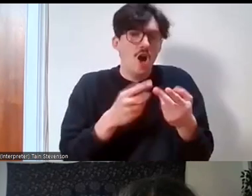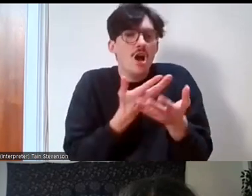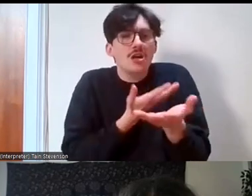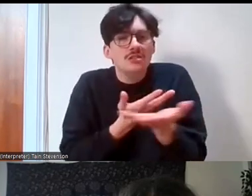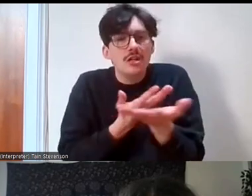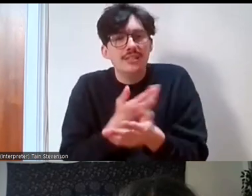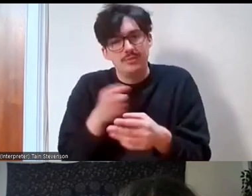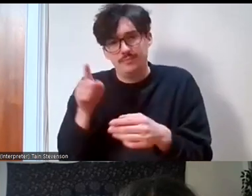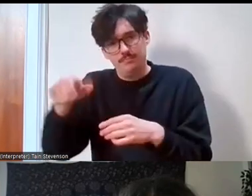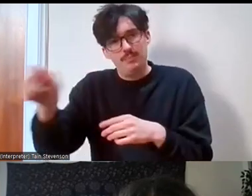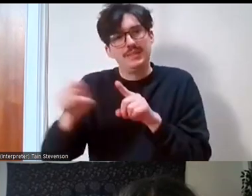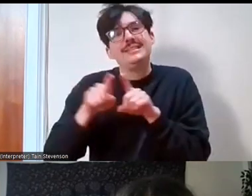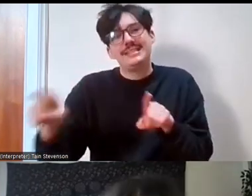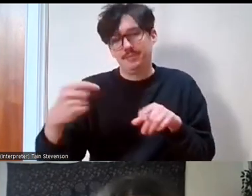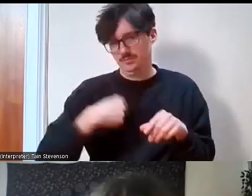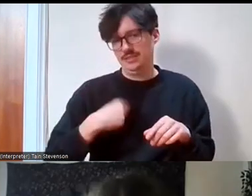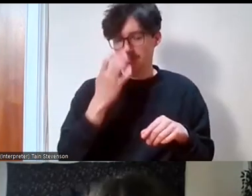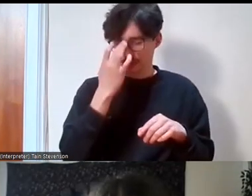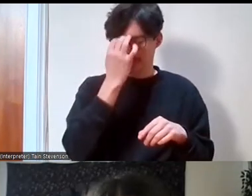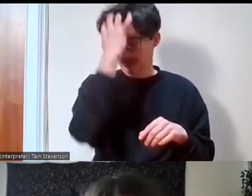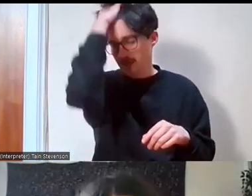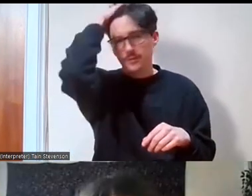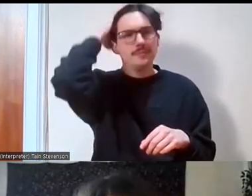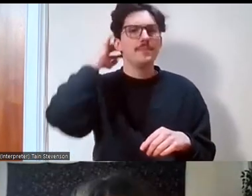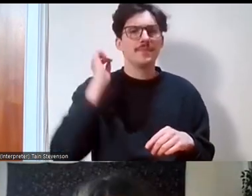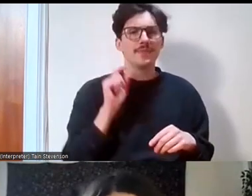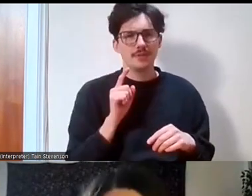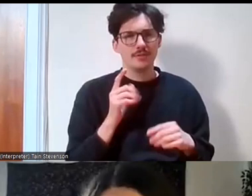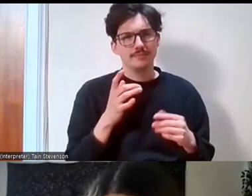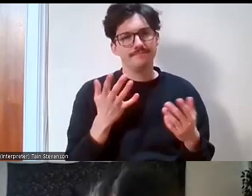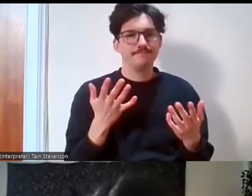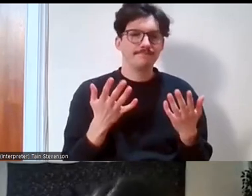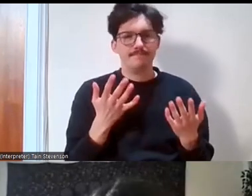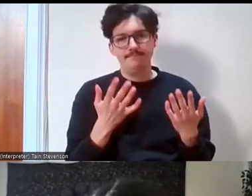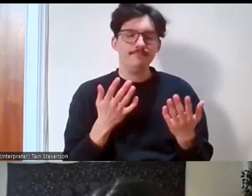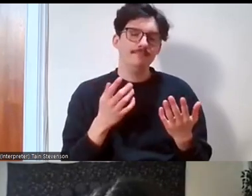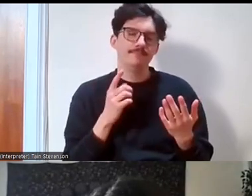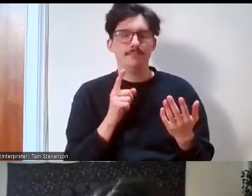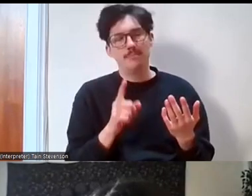people like myself and got their thoughts and views on it and maybe that